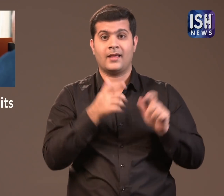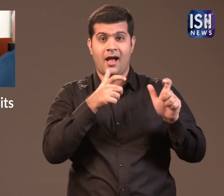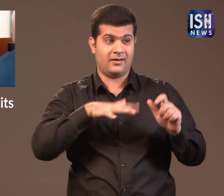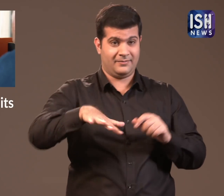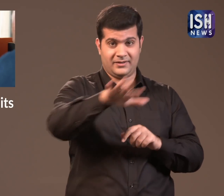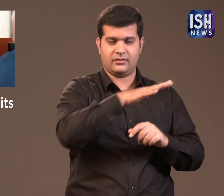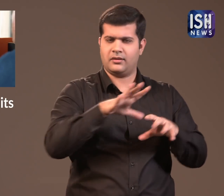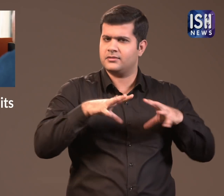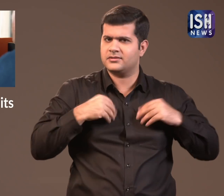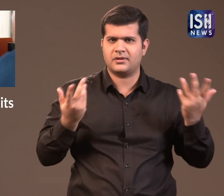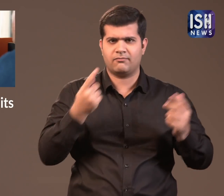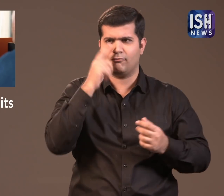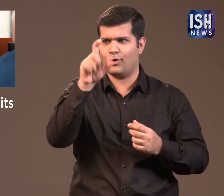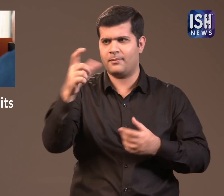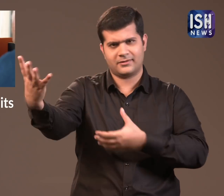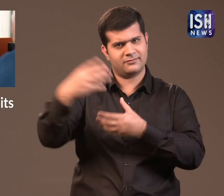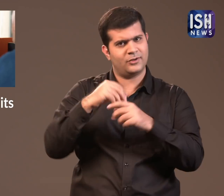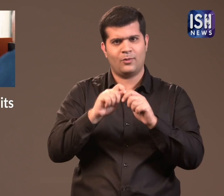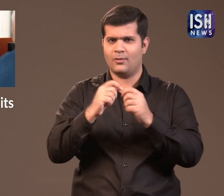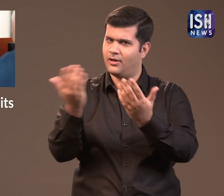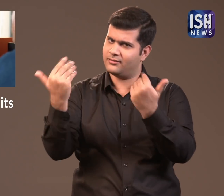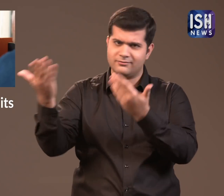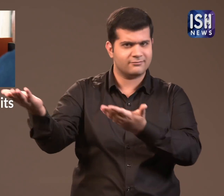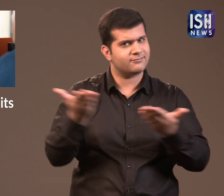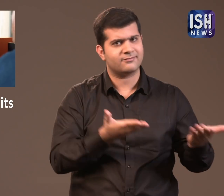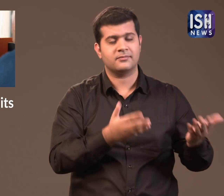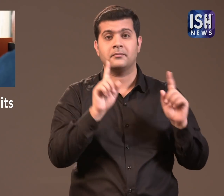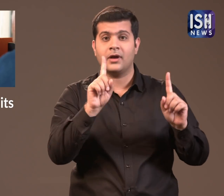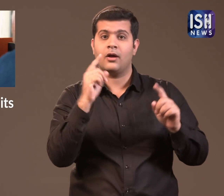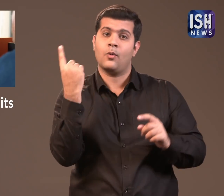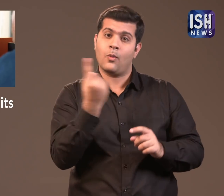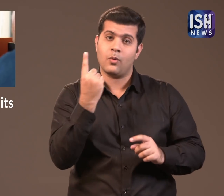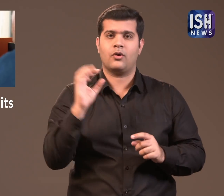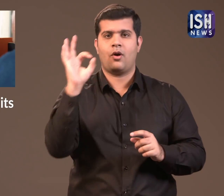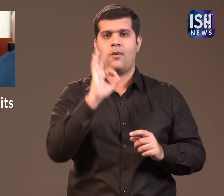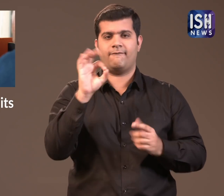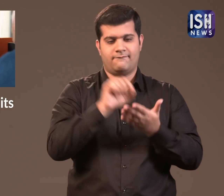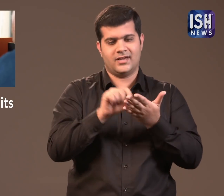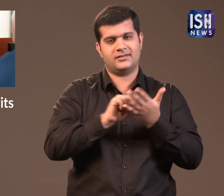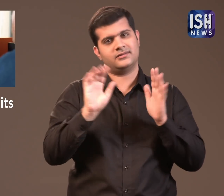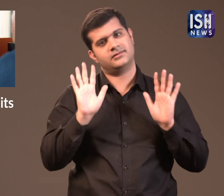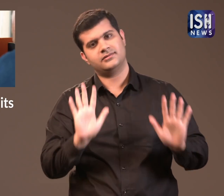Till date, the army has accepted women, only as “Officers”.